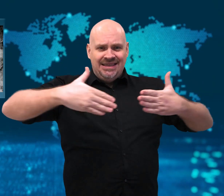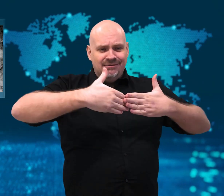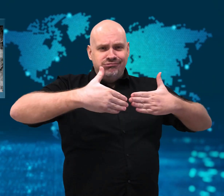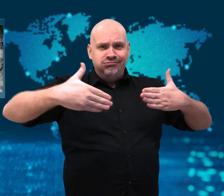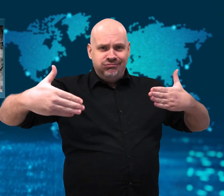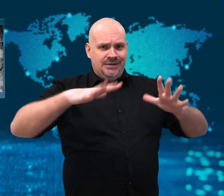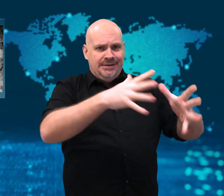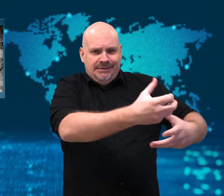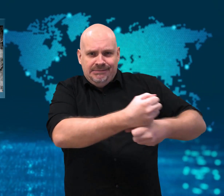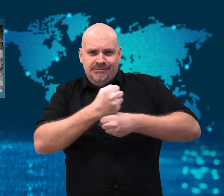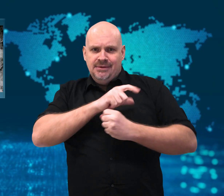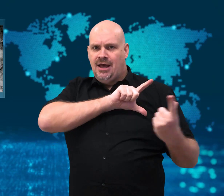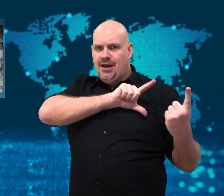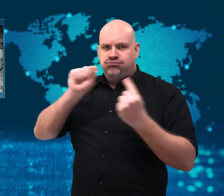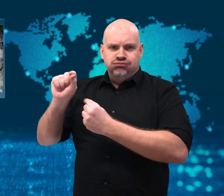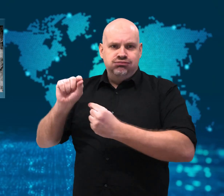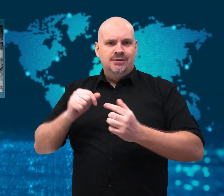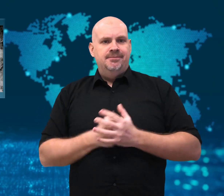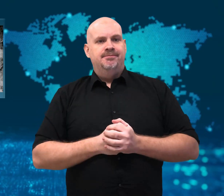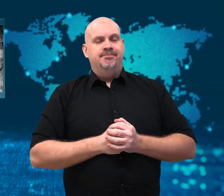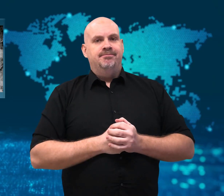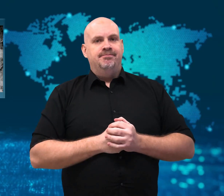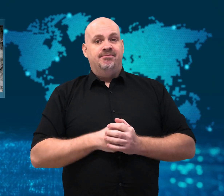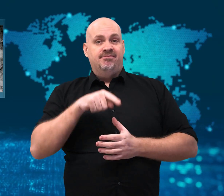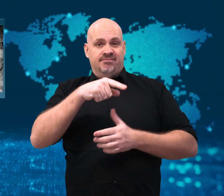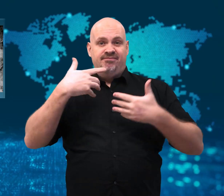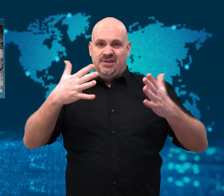his palace near the shore.